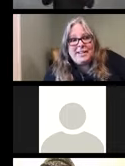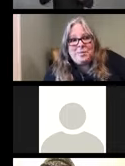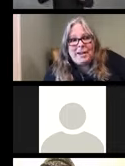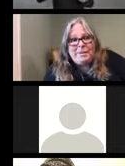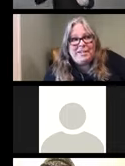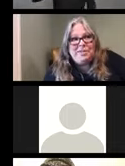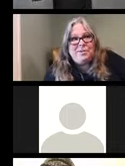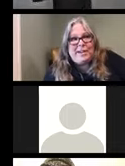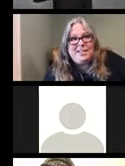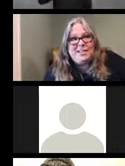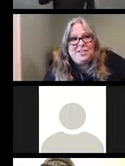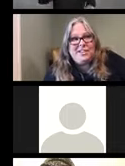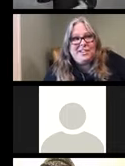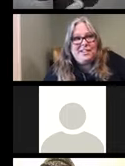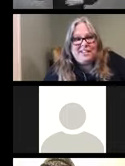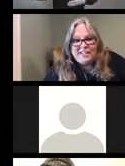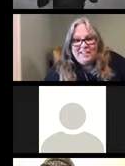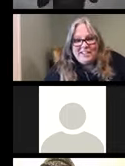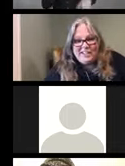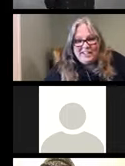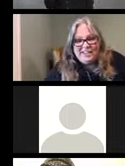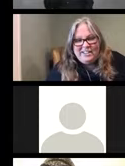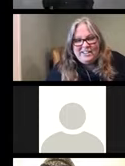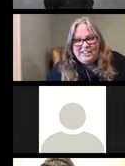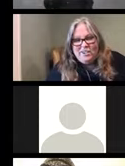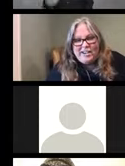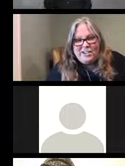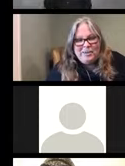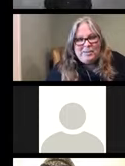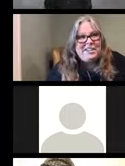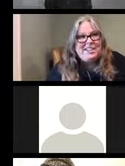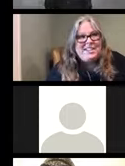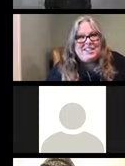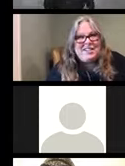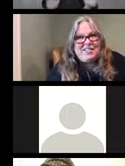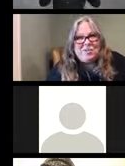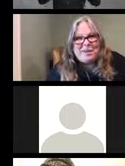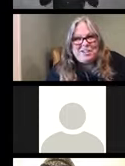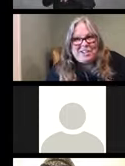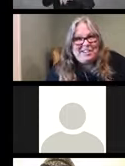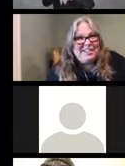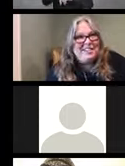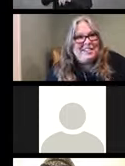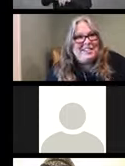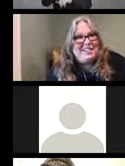We're happy to answer. Great job, Liz. Good information.